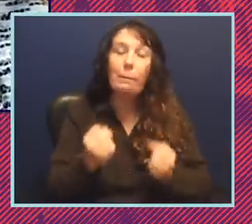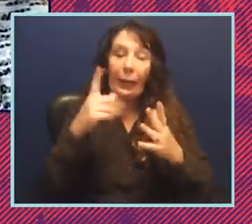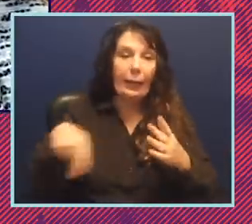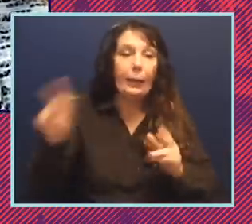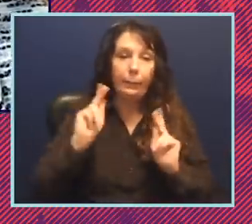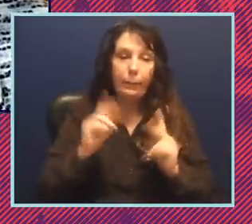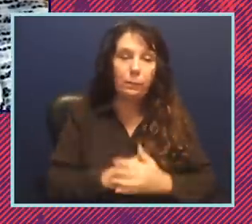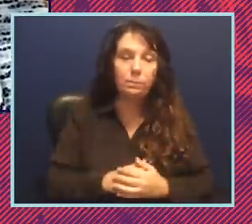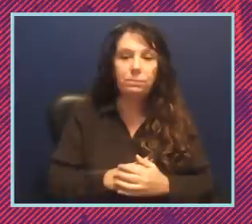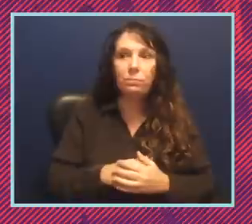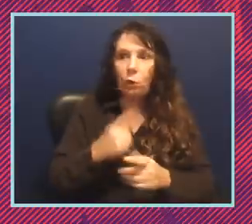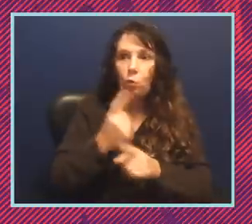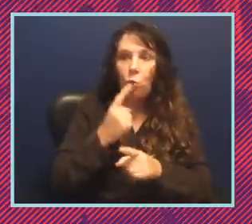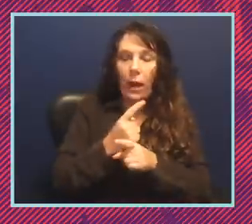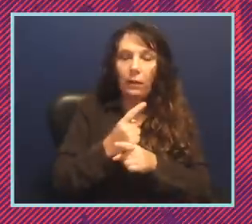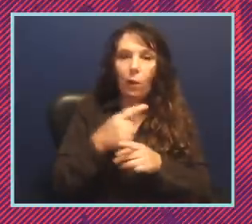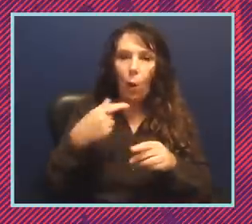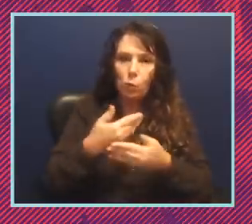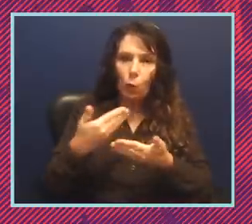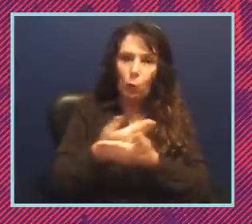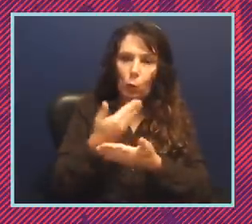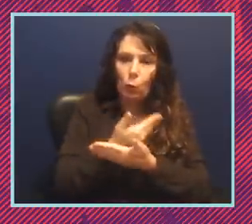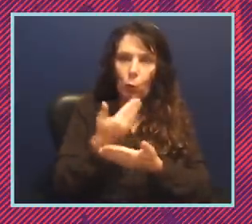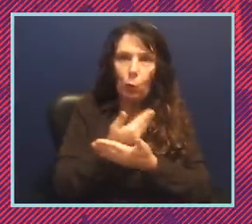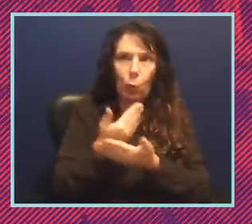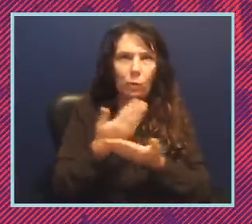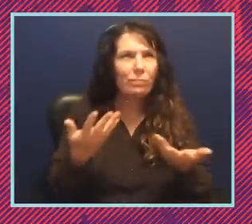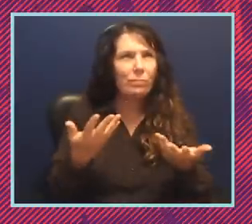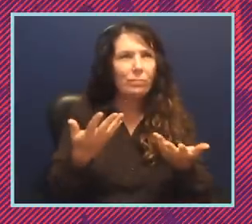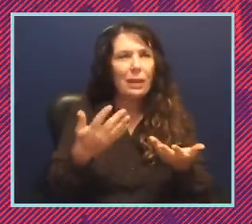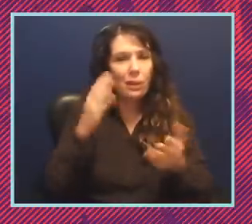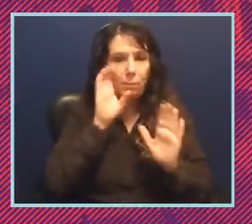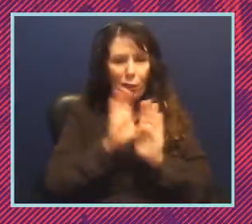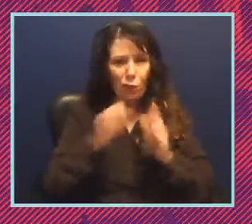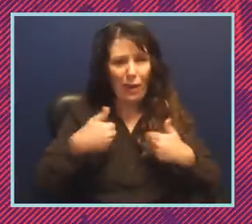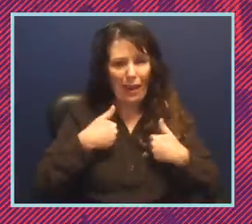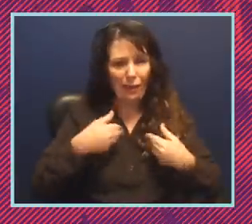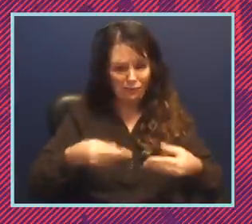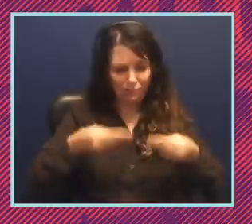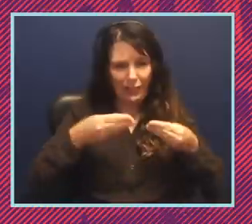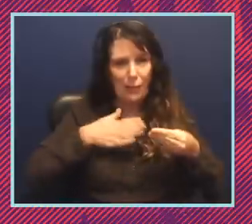yeah plus an updated uh you know who knows i mean the photograph i have in my wallet that has a